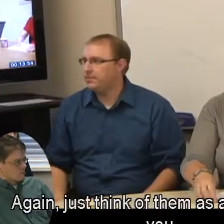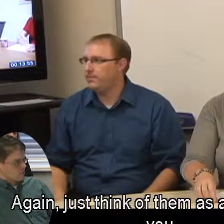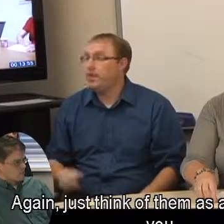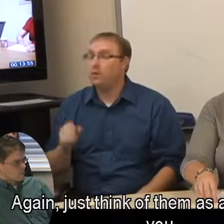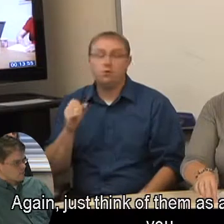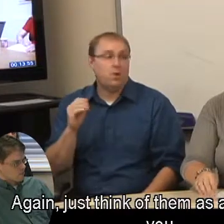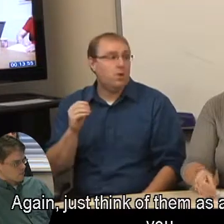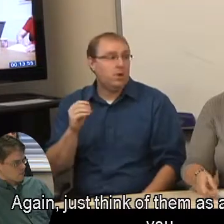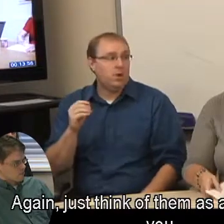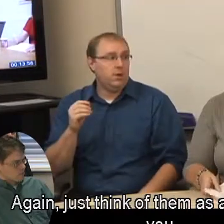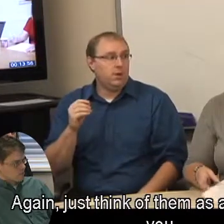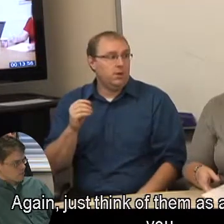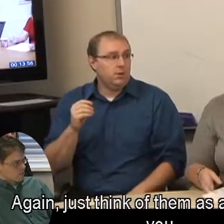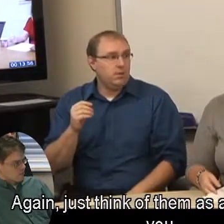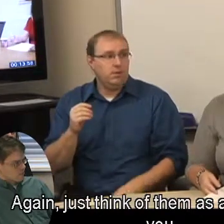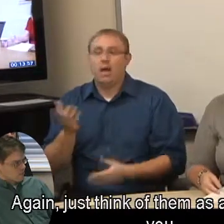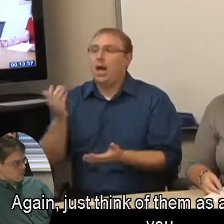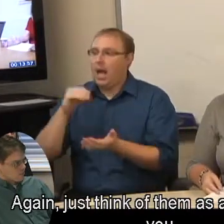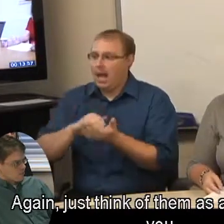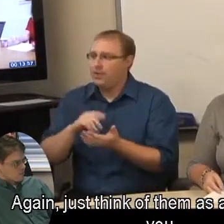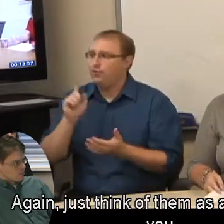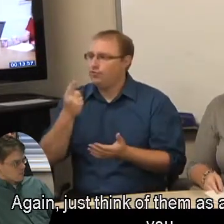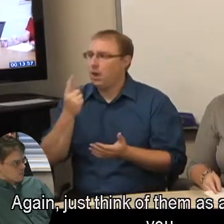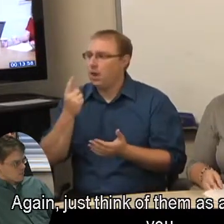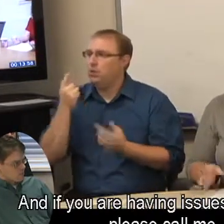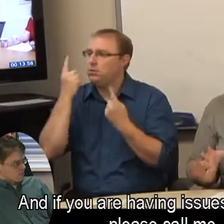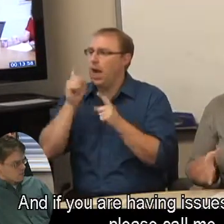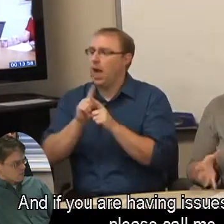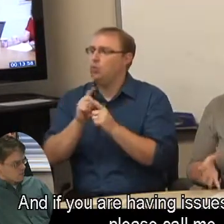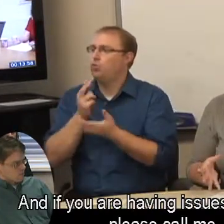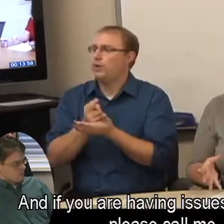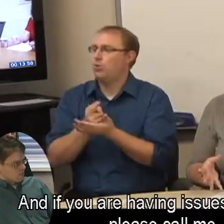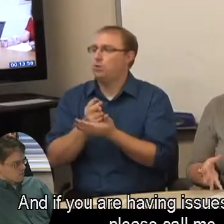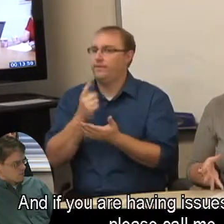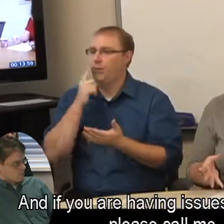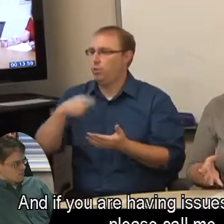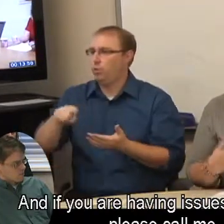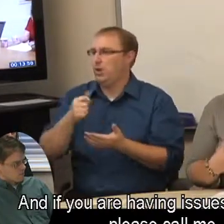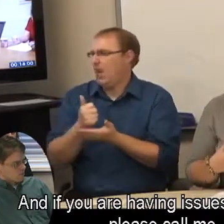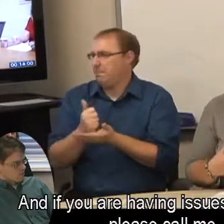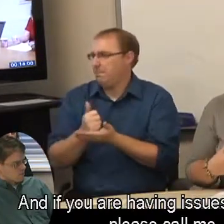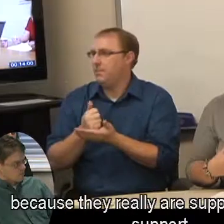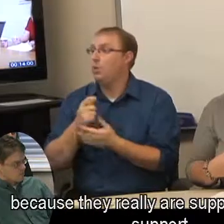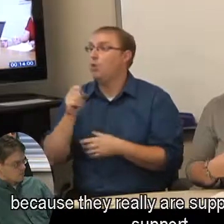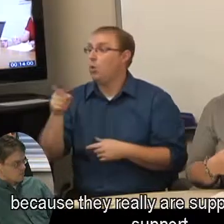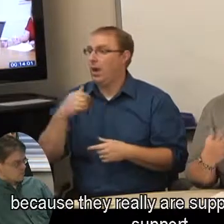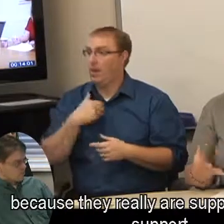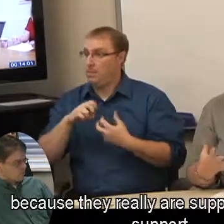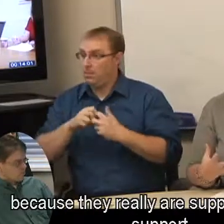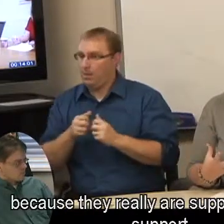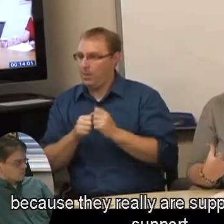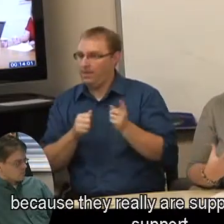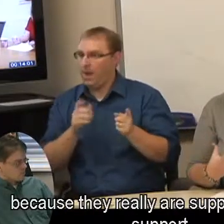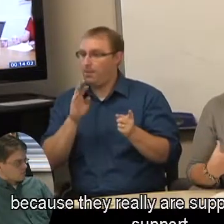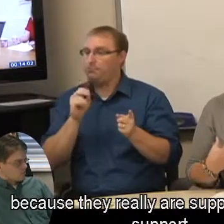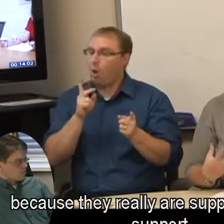Again, just think of them as a resource to you. And if you are having issues with them, please call me because they really are supposed to be a support,